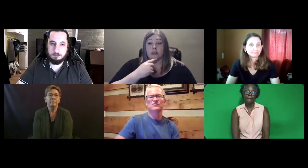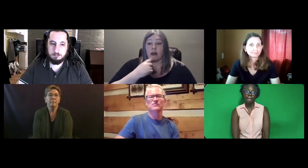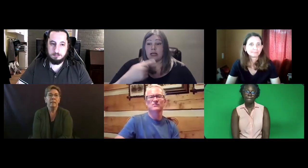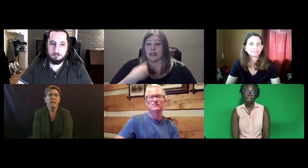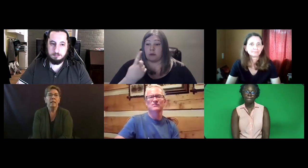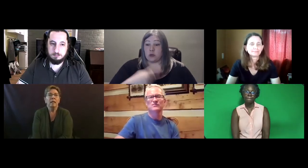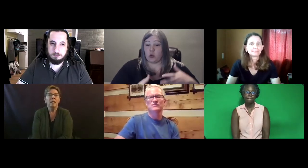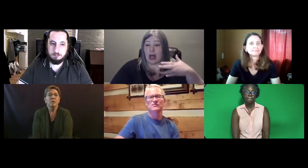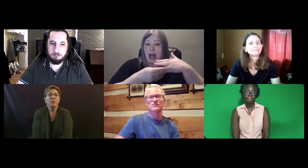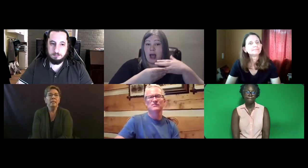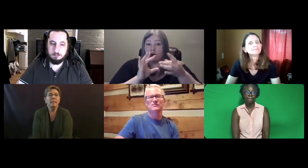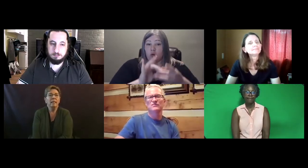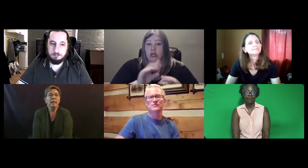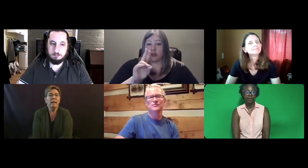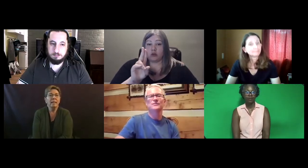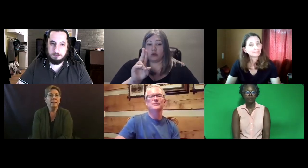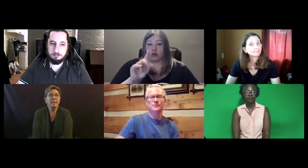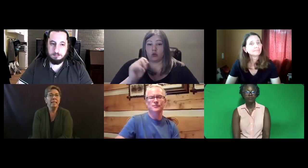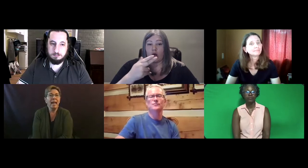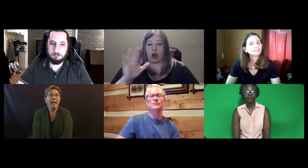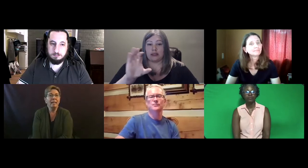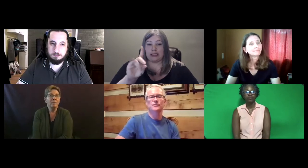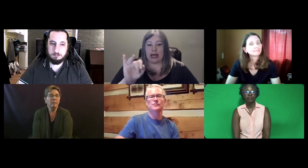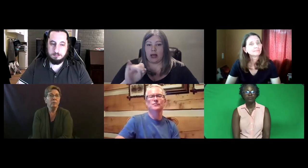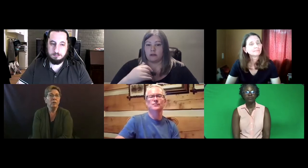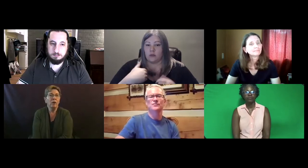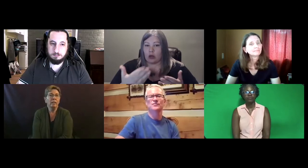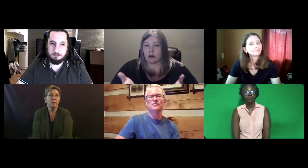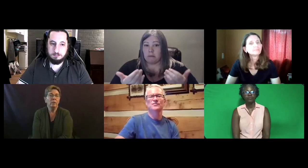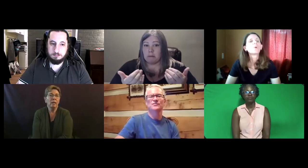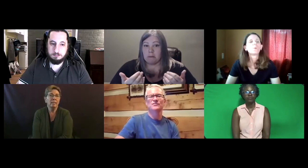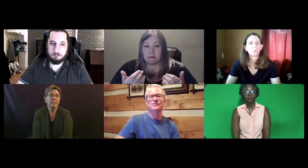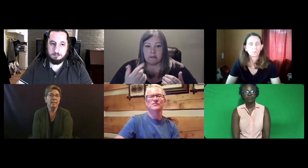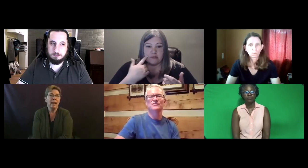Katie: Trenton has something to add regarding Utah's CDI.